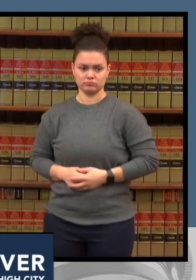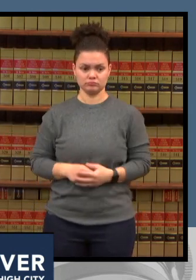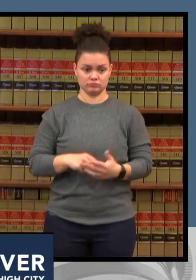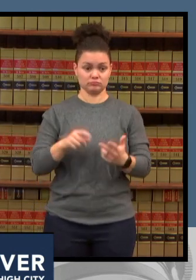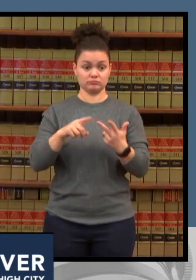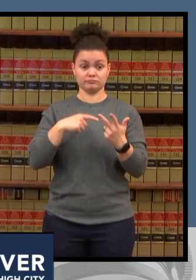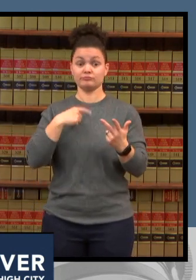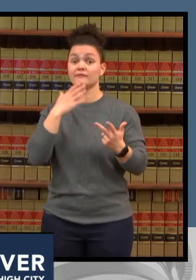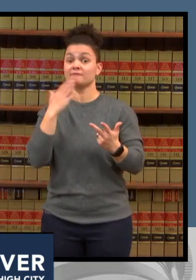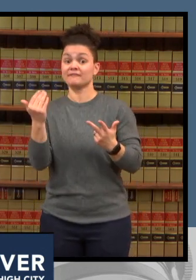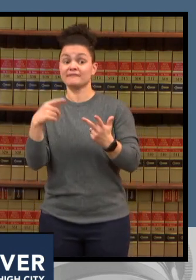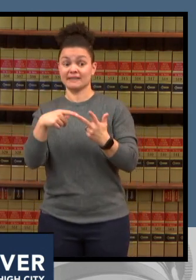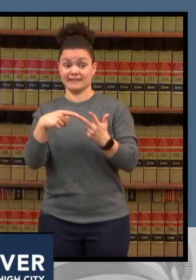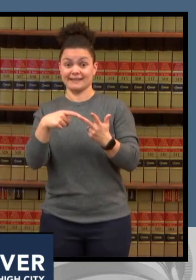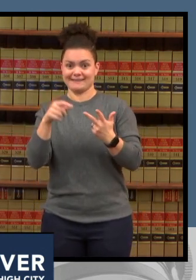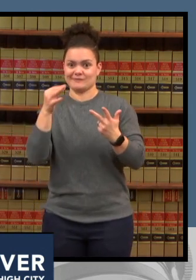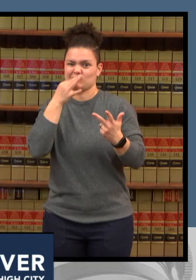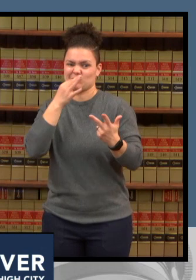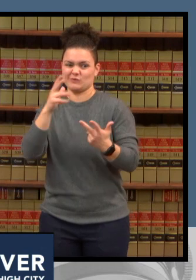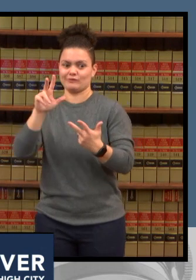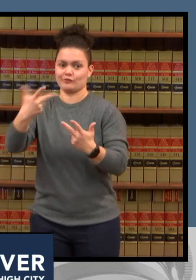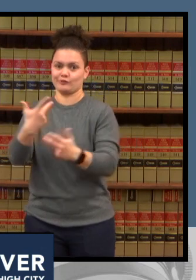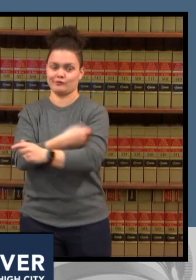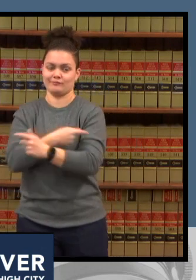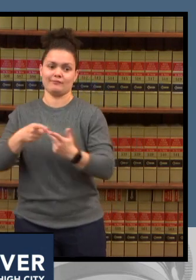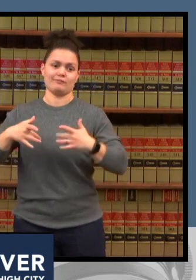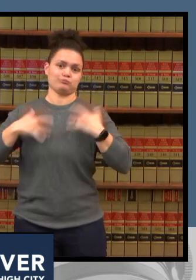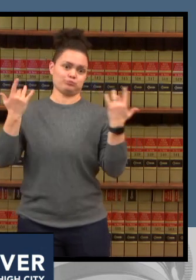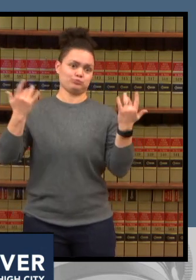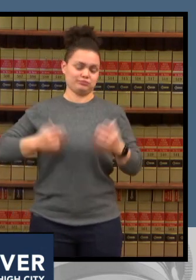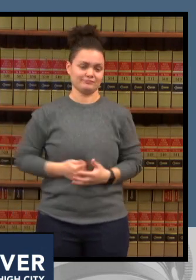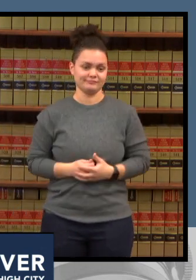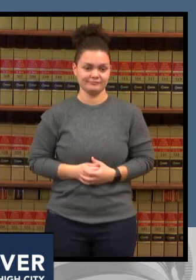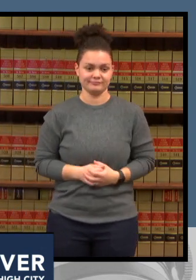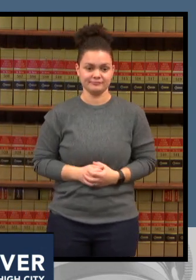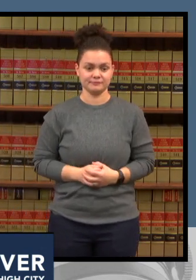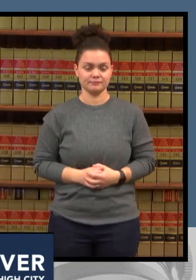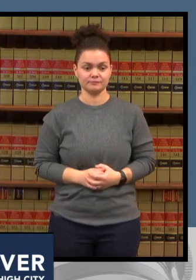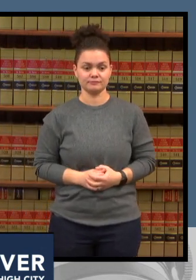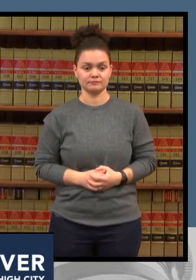and the integrity of the research behind this vaccine and i got as i said i got them vaccinated